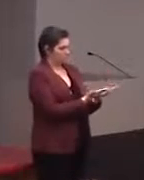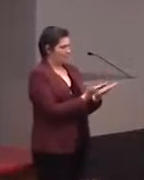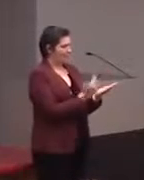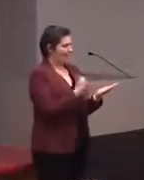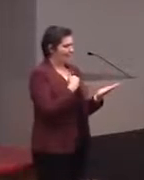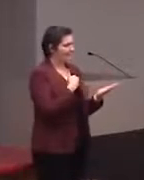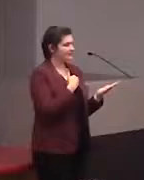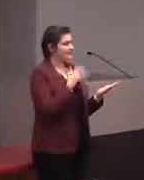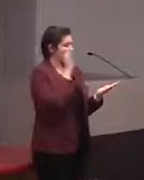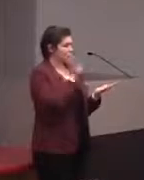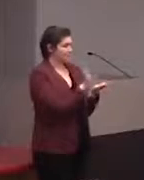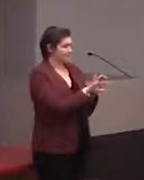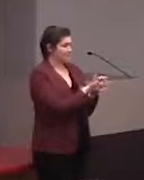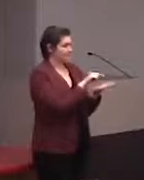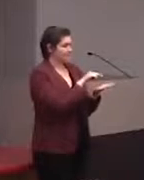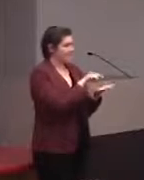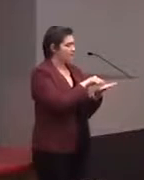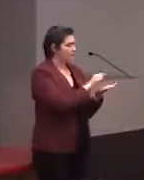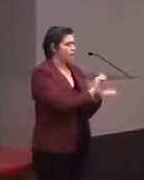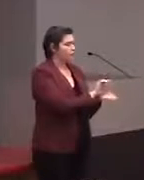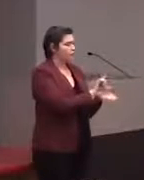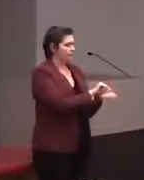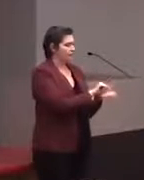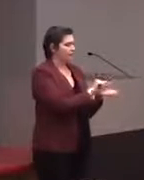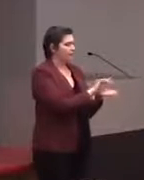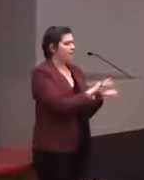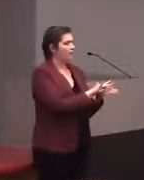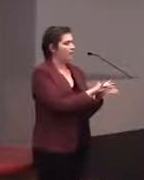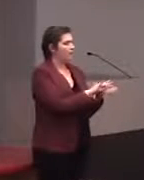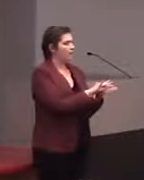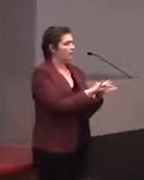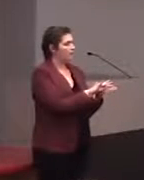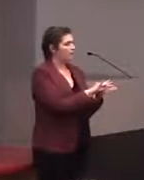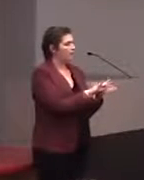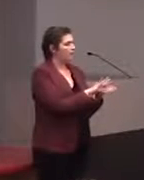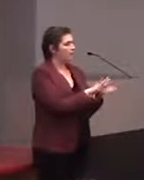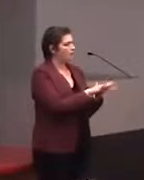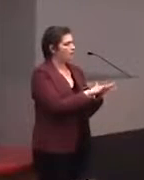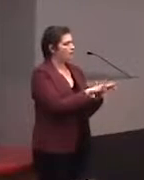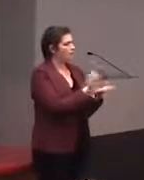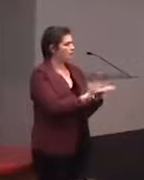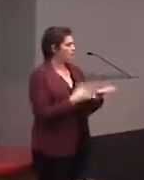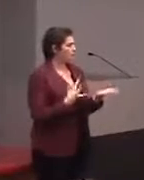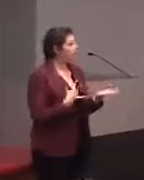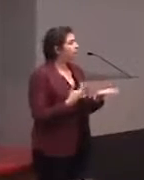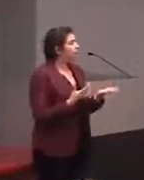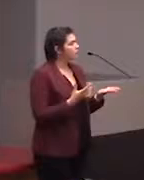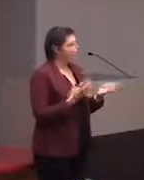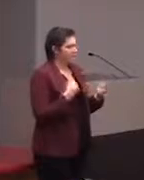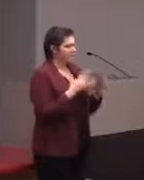of some of the objects in the museum. So the way it works is, you have this book